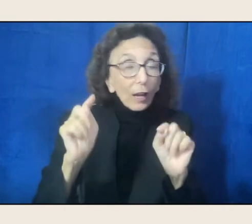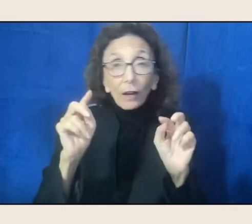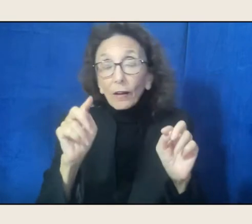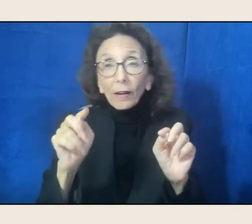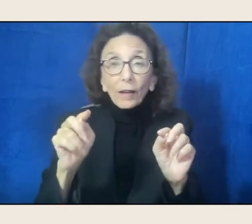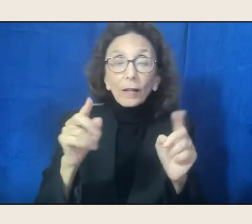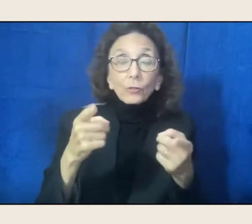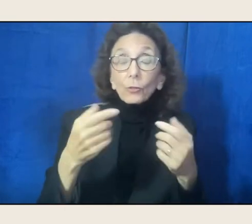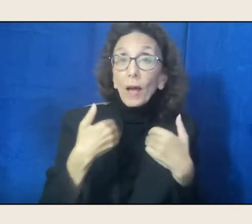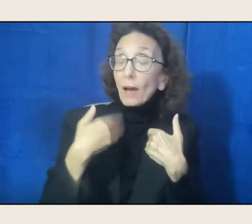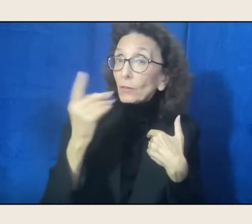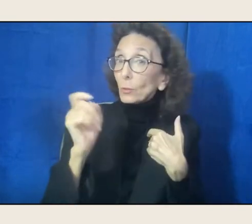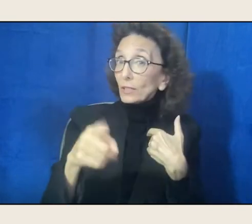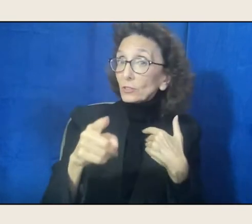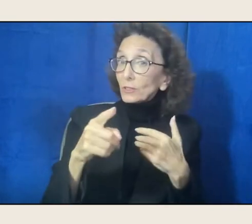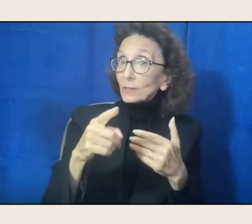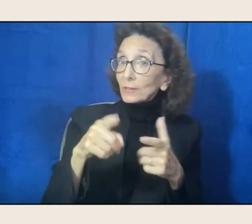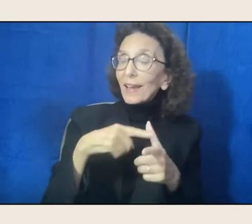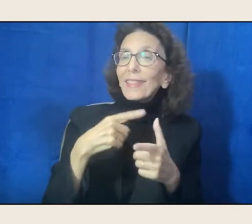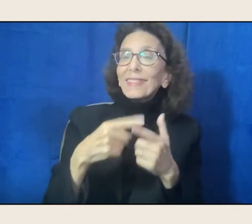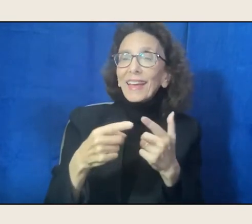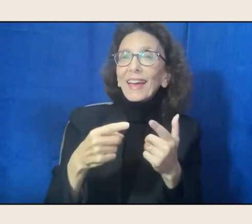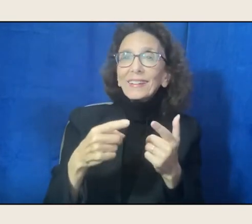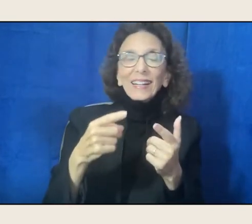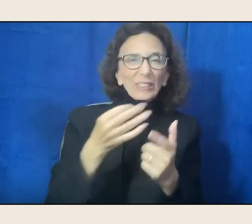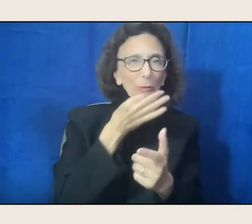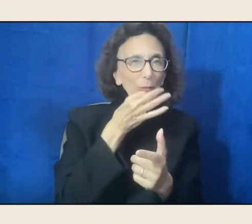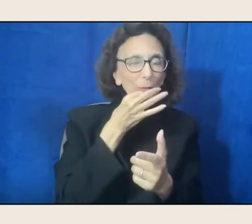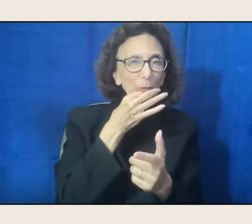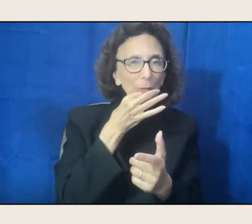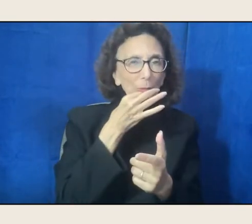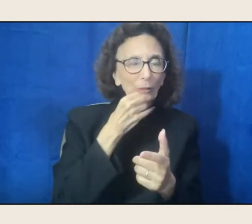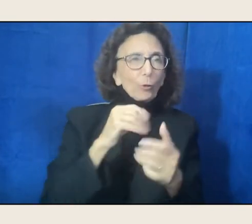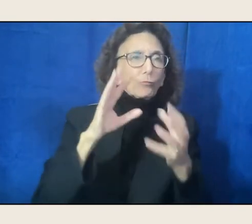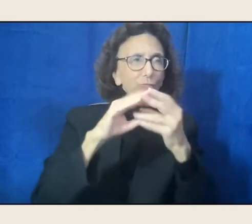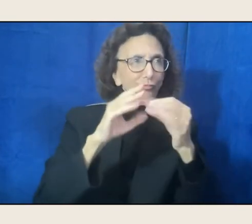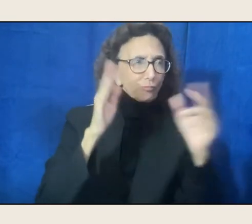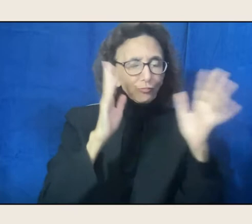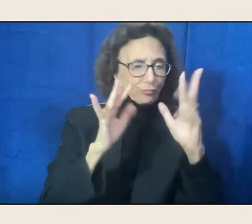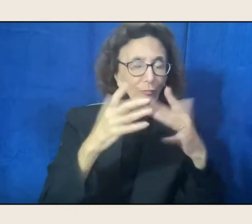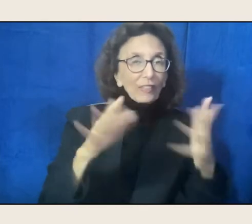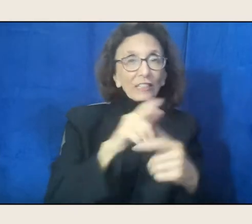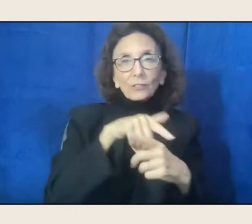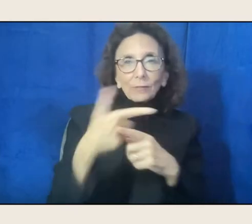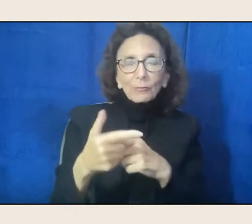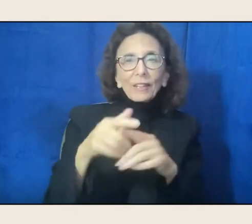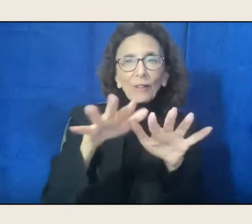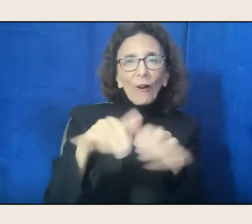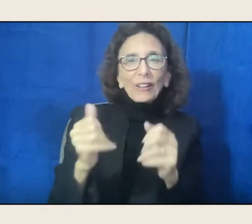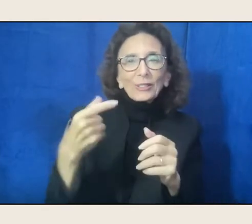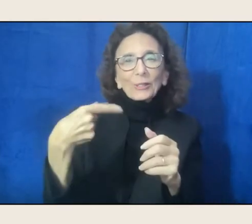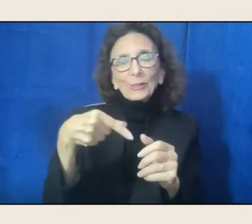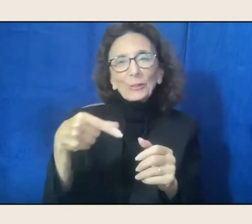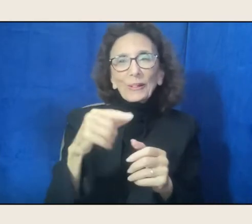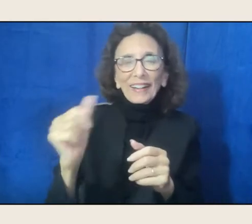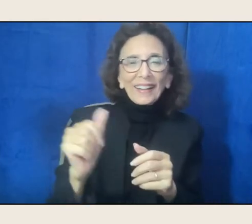before we turn to audience Q&A at the end of the program. Reading Poetry, Engaging America.